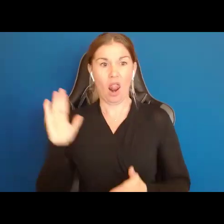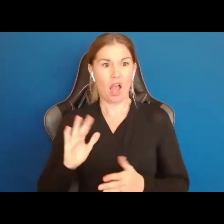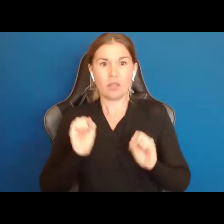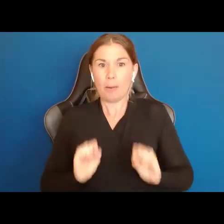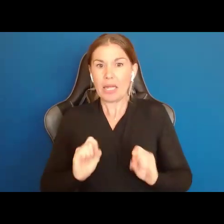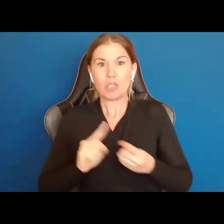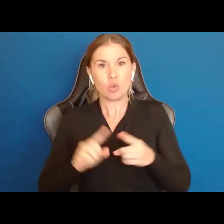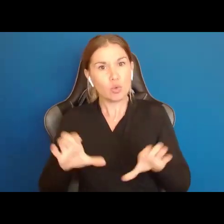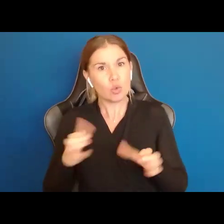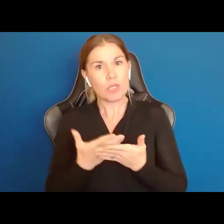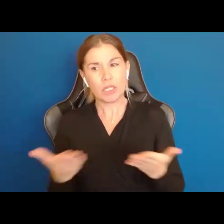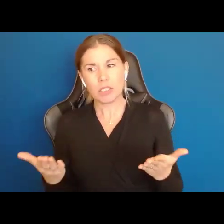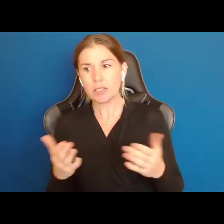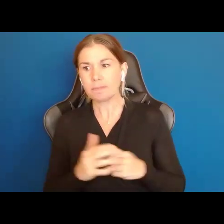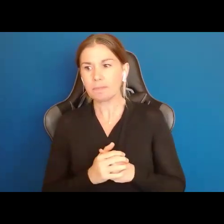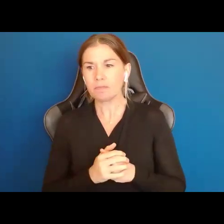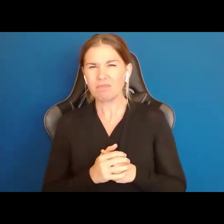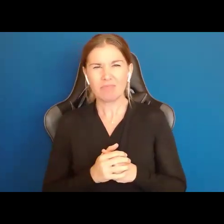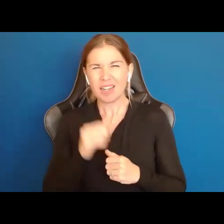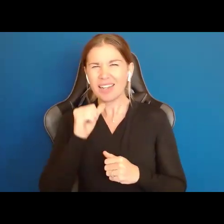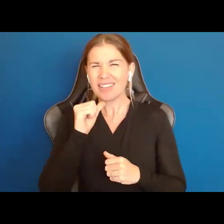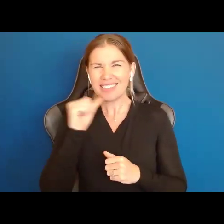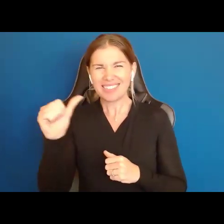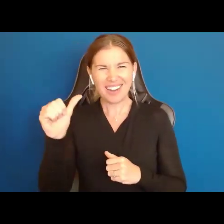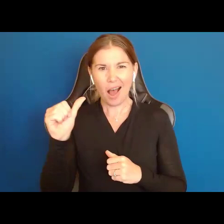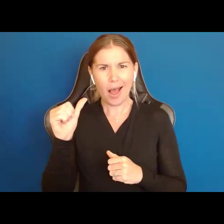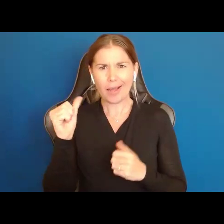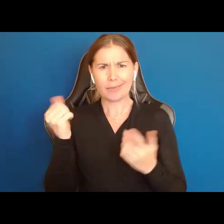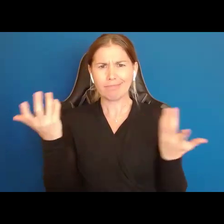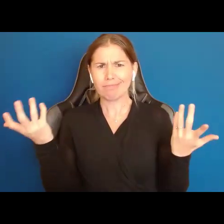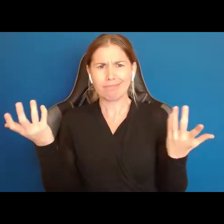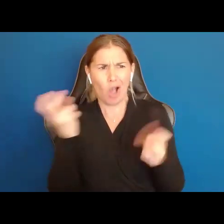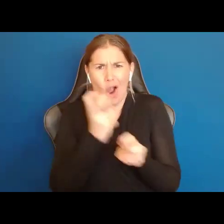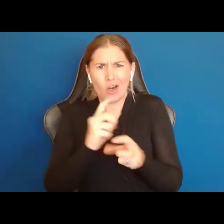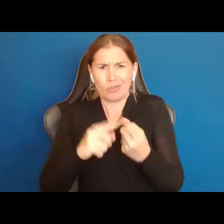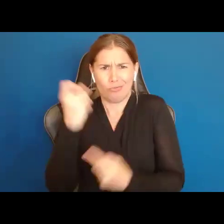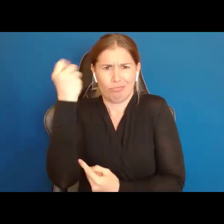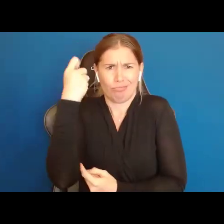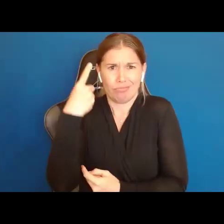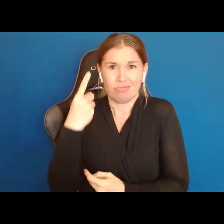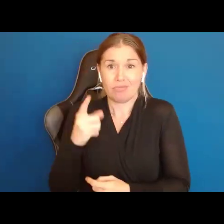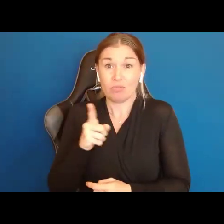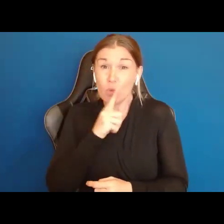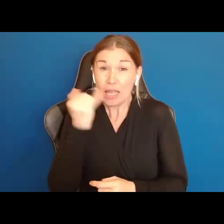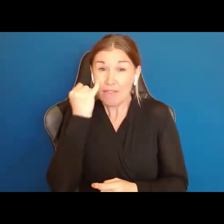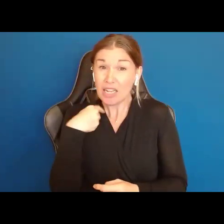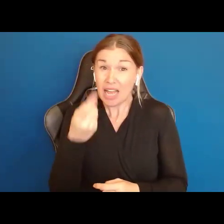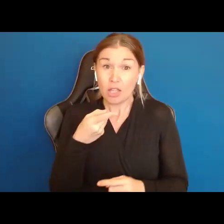That is not rocket science. Is it? If I tell you time and time again you cannot do something,